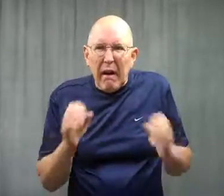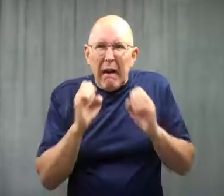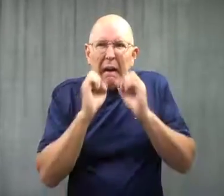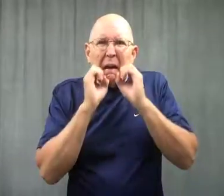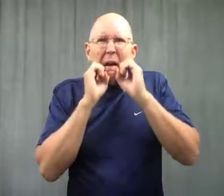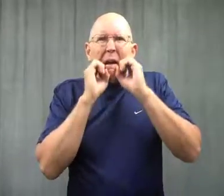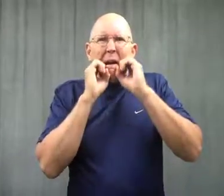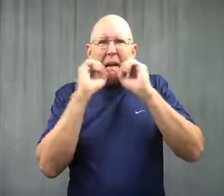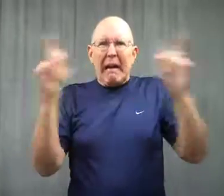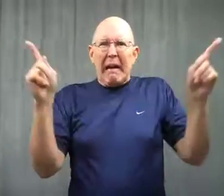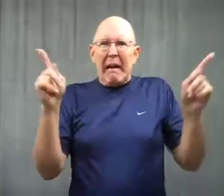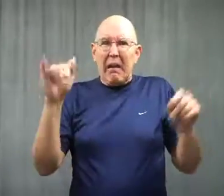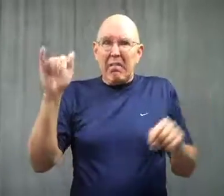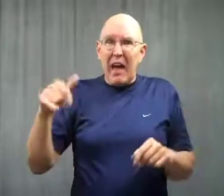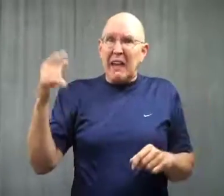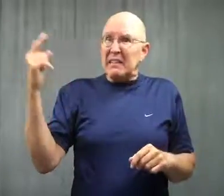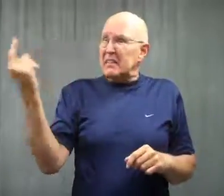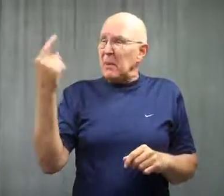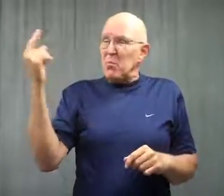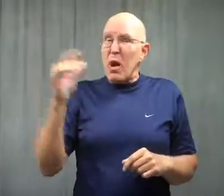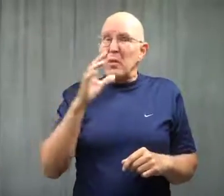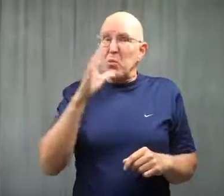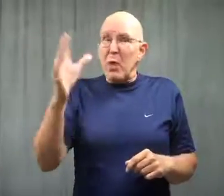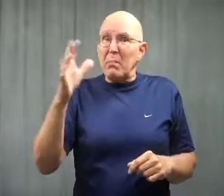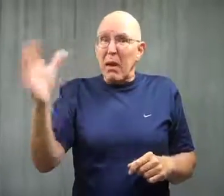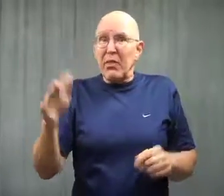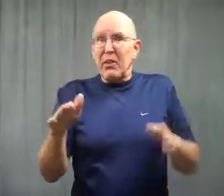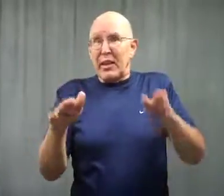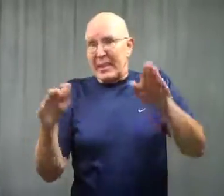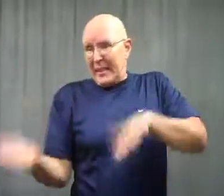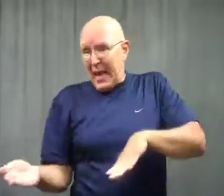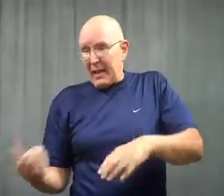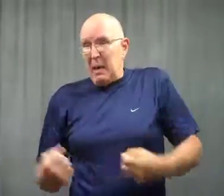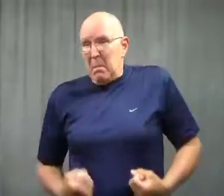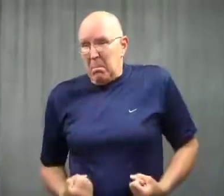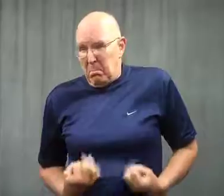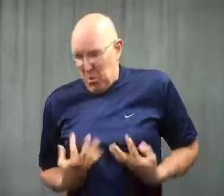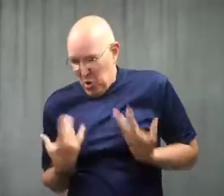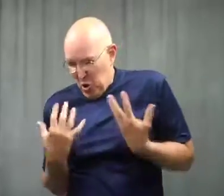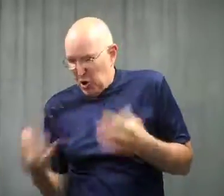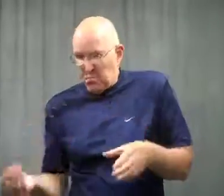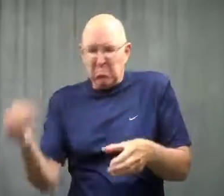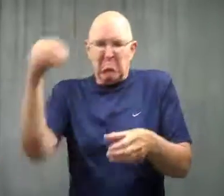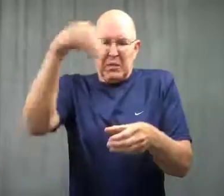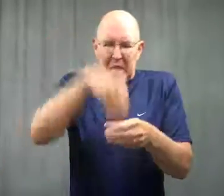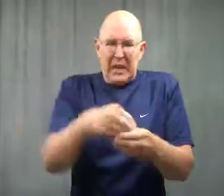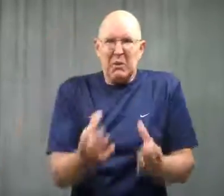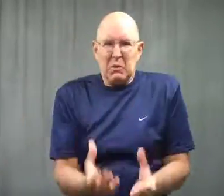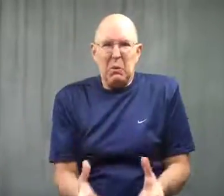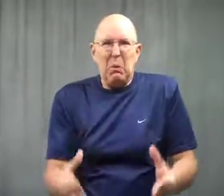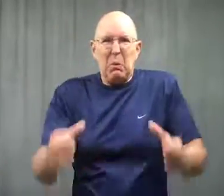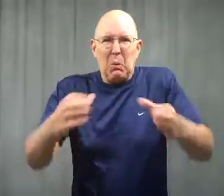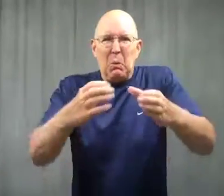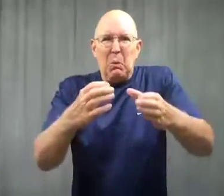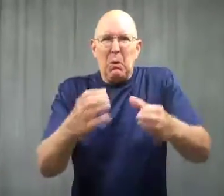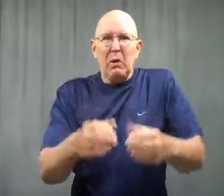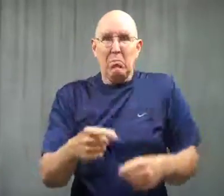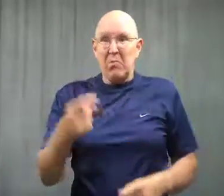Yikes! Someone's grandmother was cremated and the ashes were in the urn.